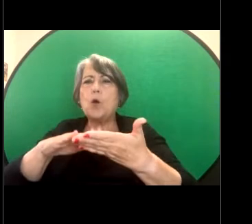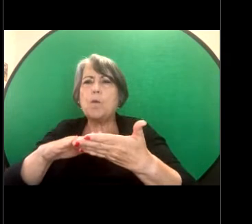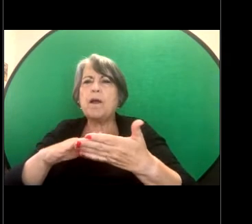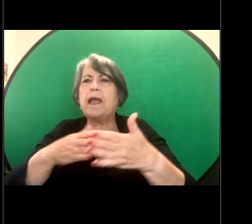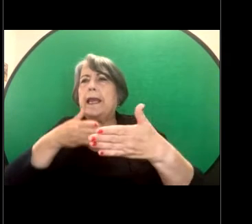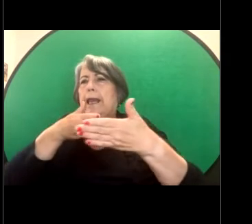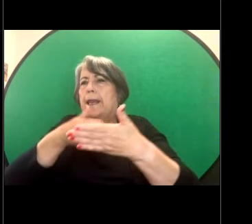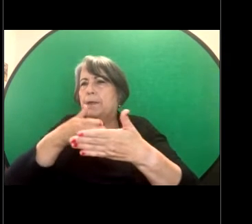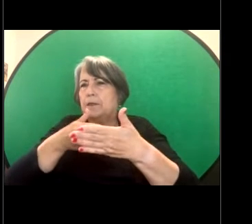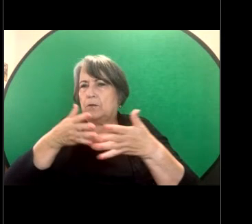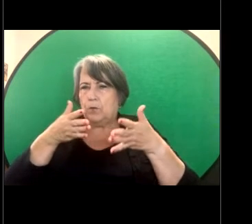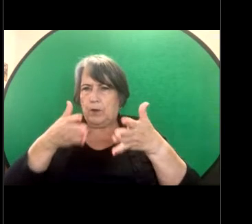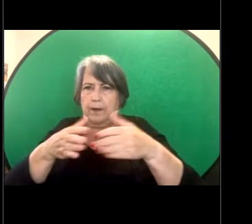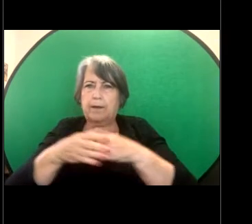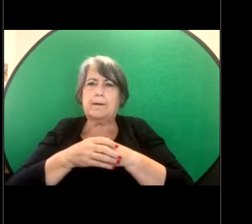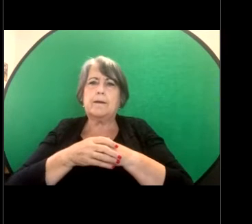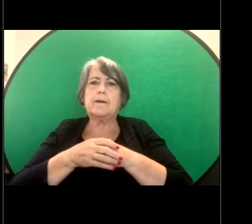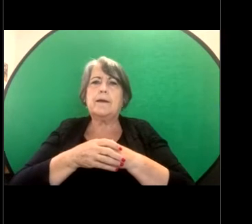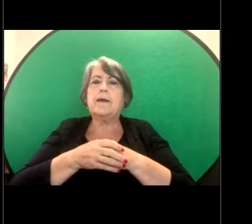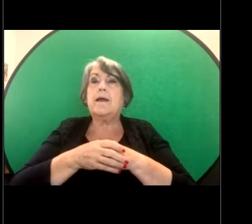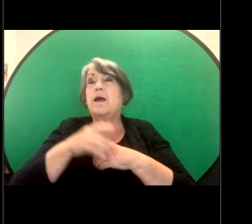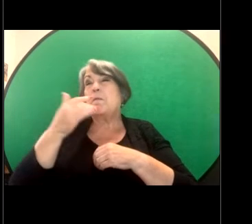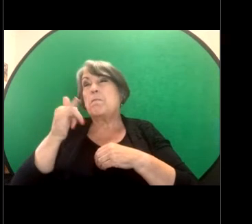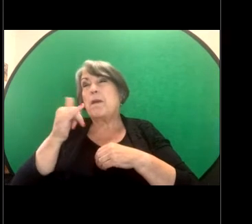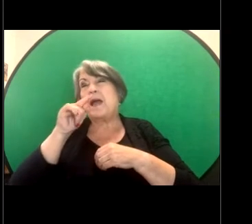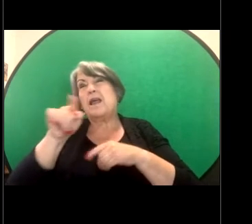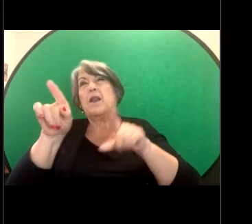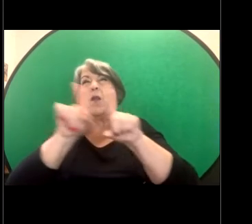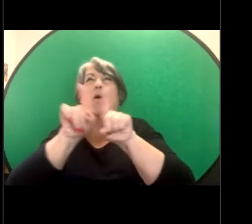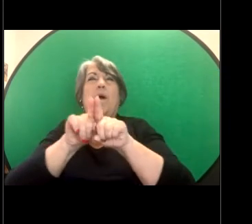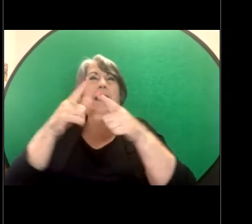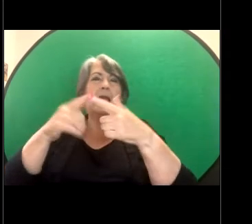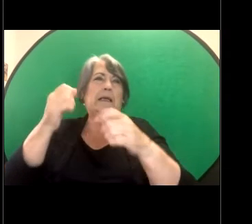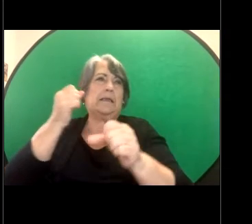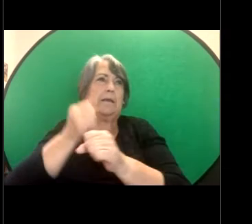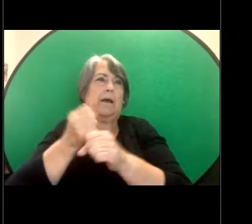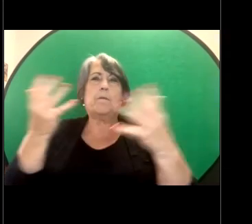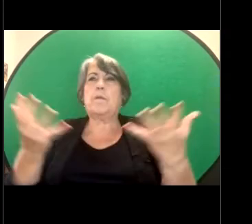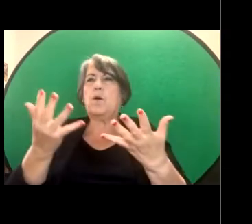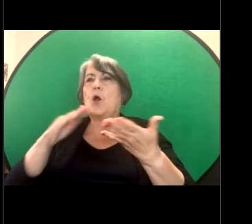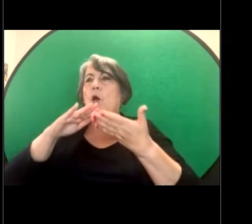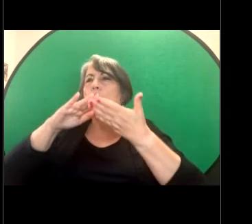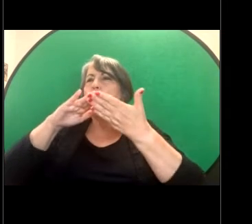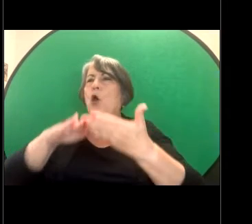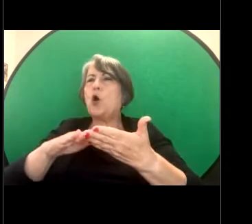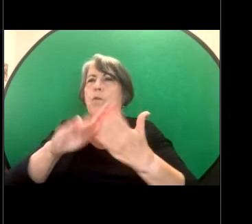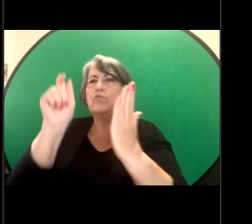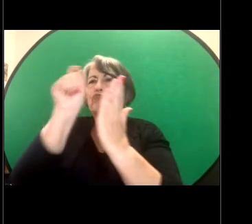So that might take the form of assisting them to draft a document in relation to a complaint